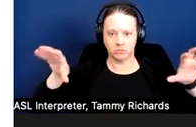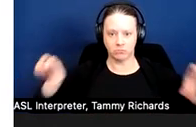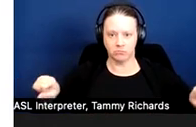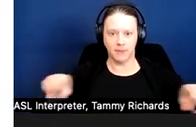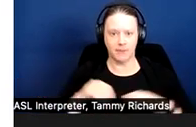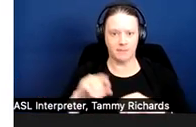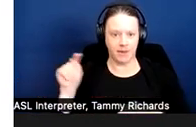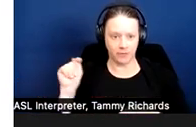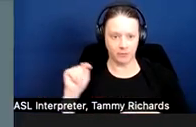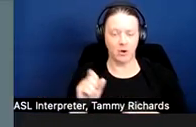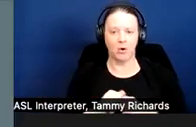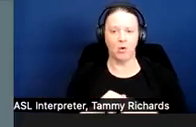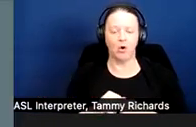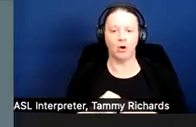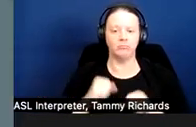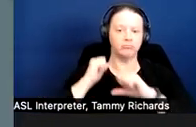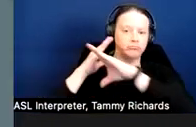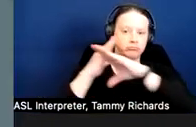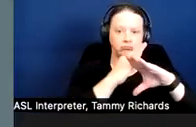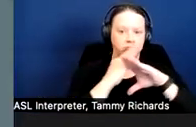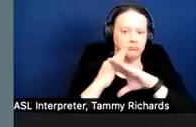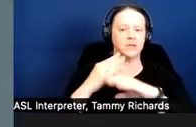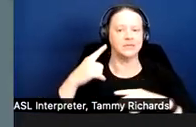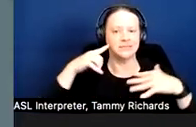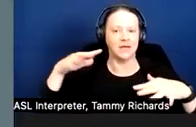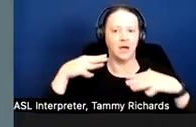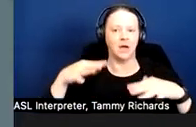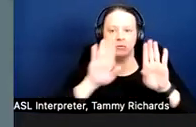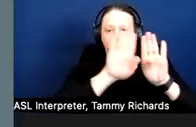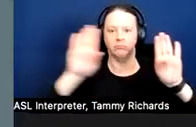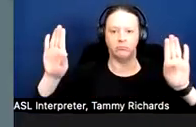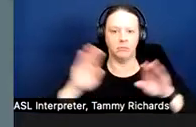Can you go back one slide, please?